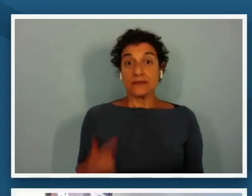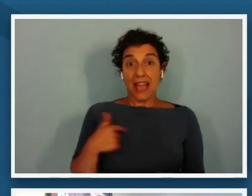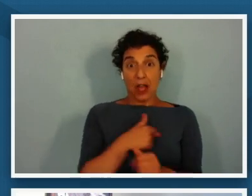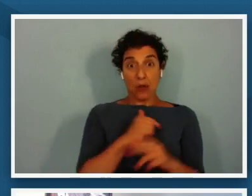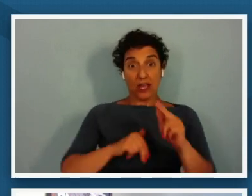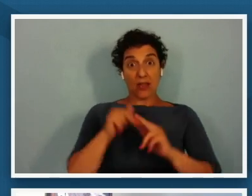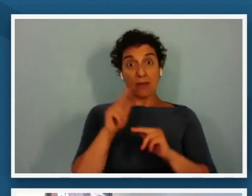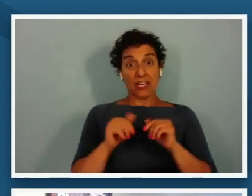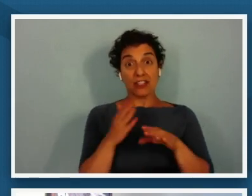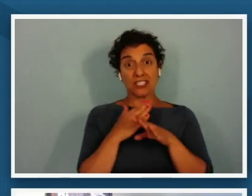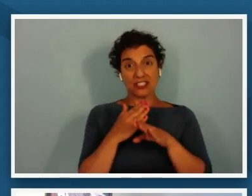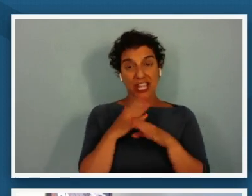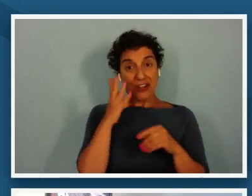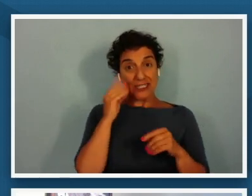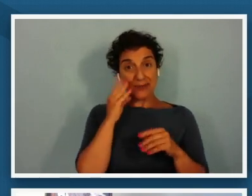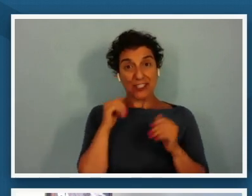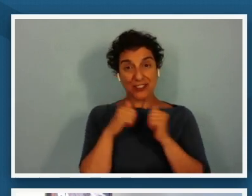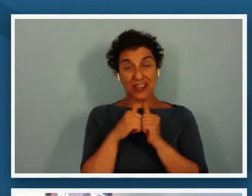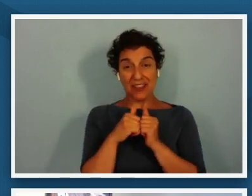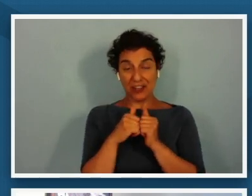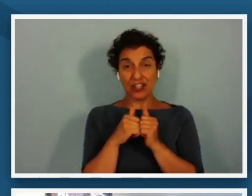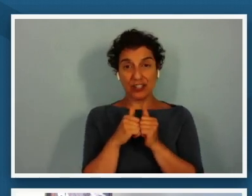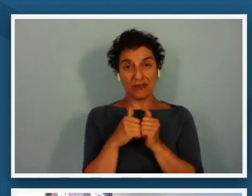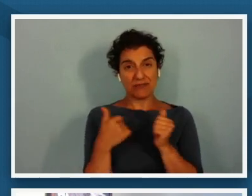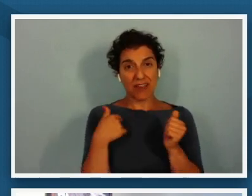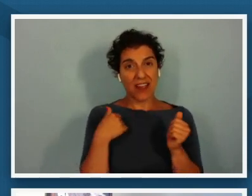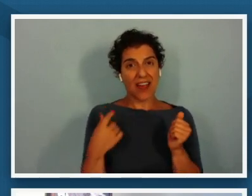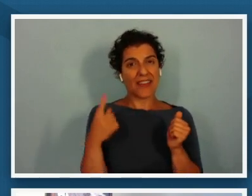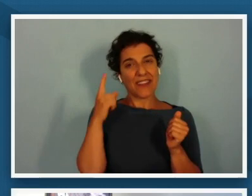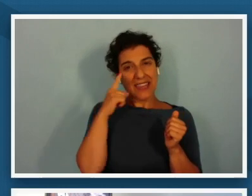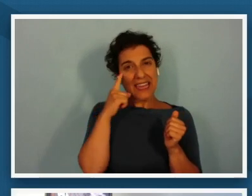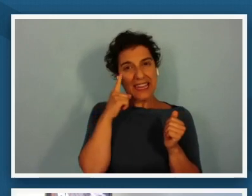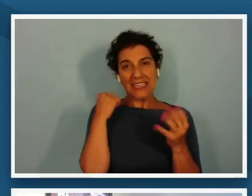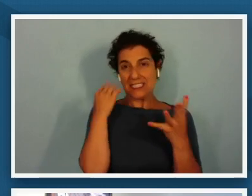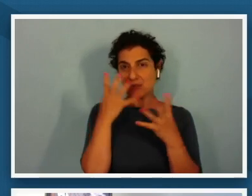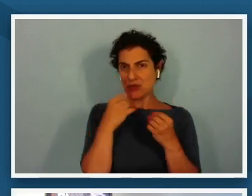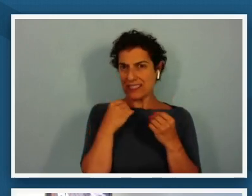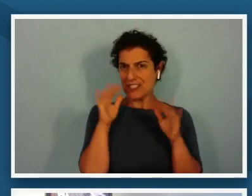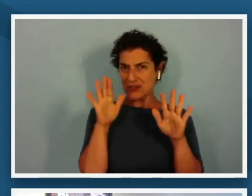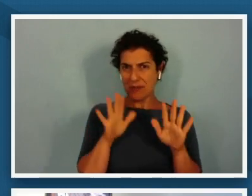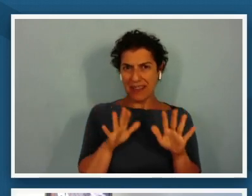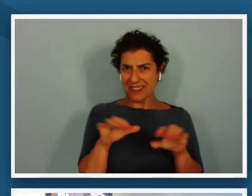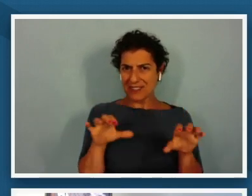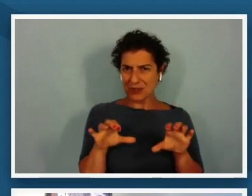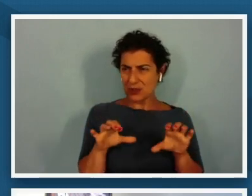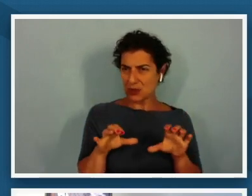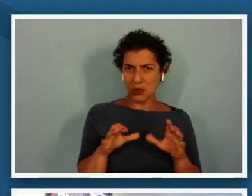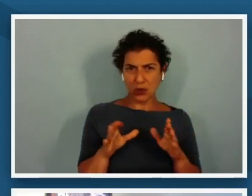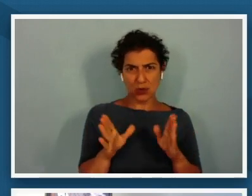together which i think is uh pretty